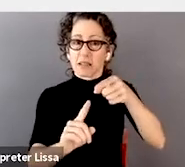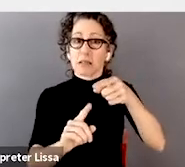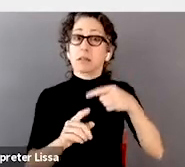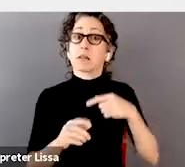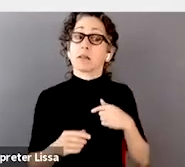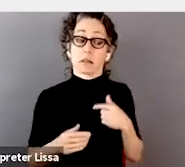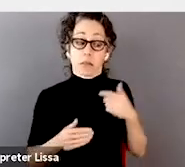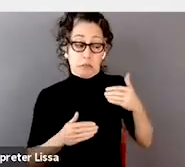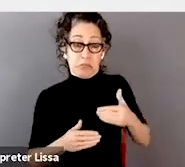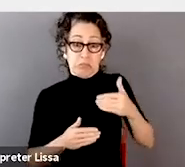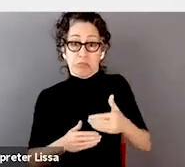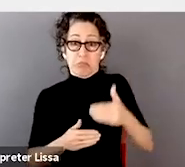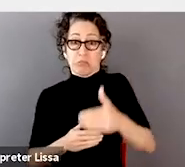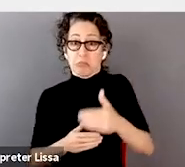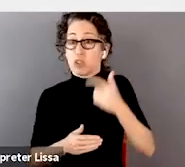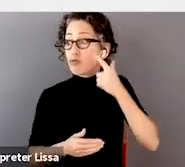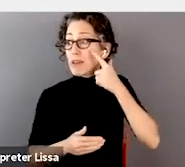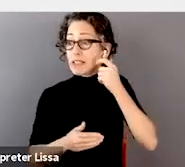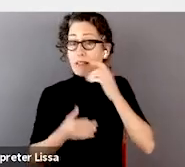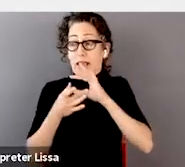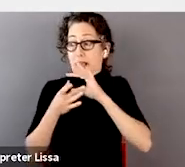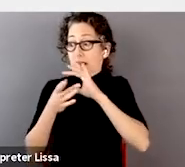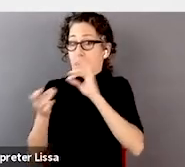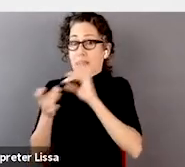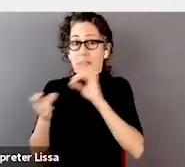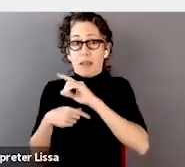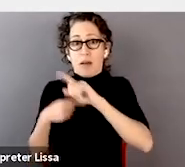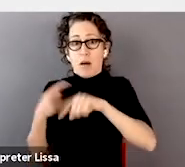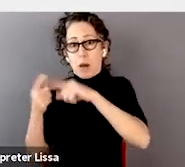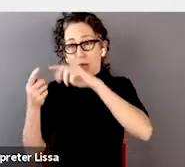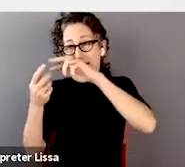that you just heard about, in terms of fairness,